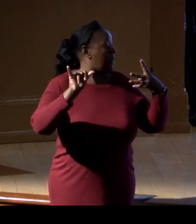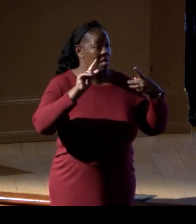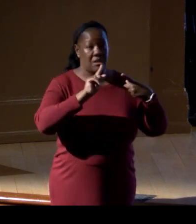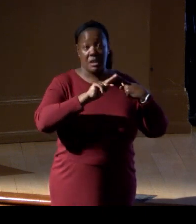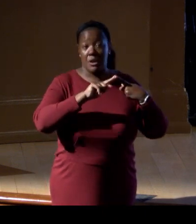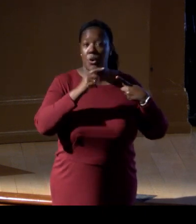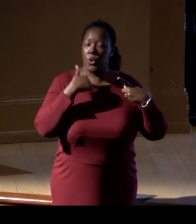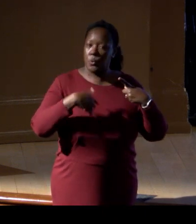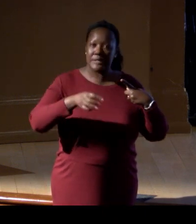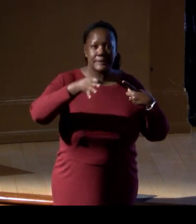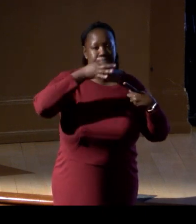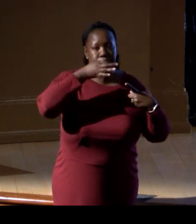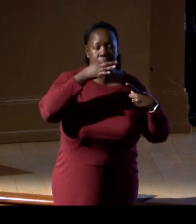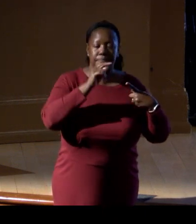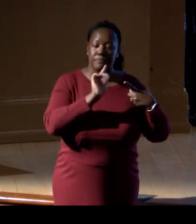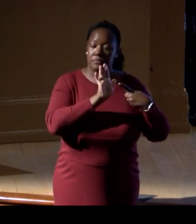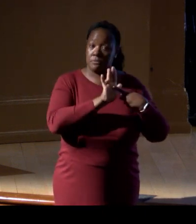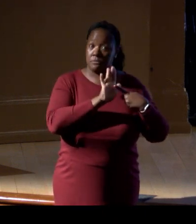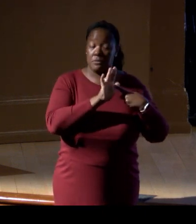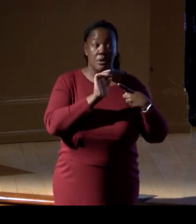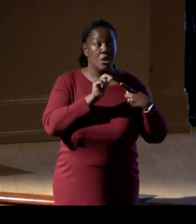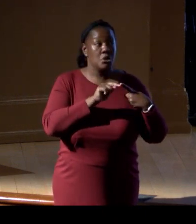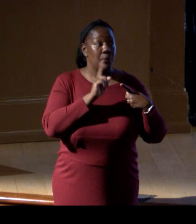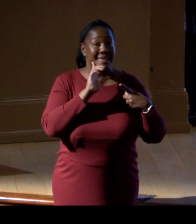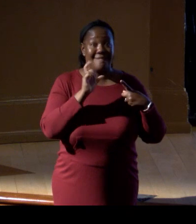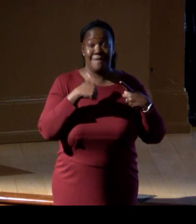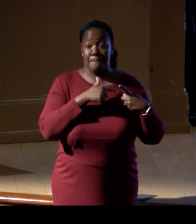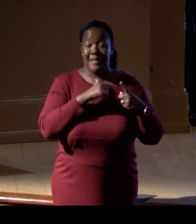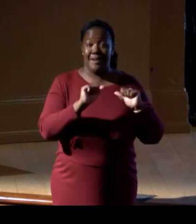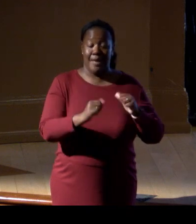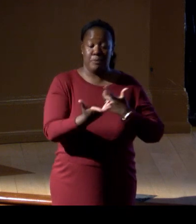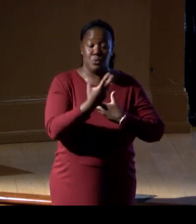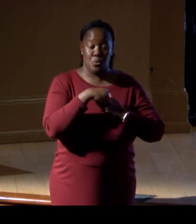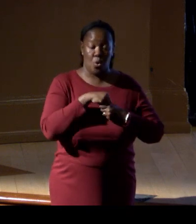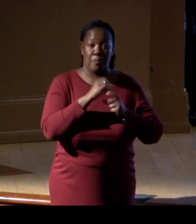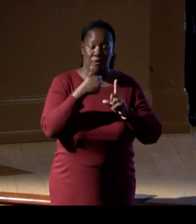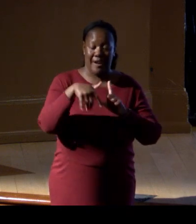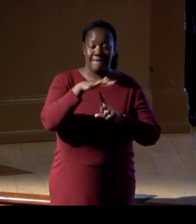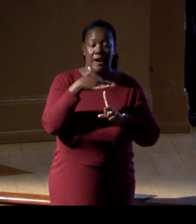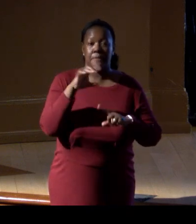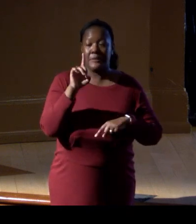and thanks to her, we have been able to incorporate environmental DNA to our toolkit.